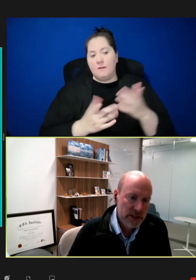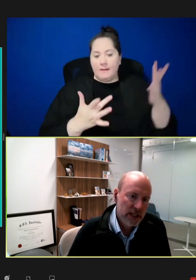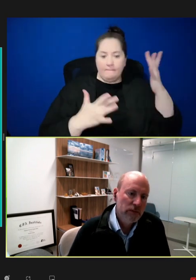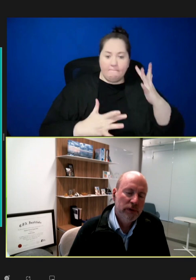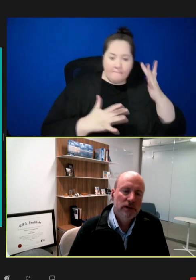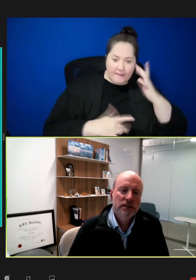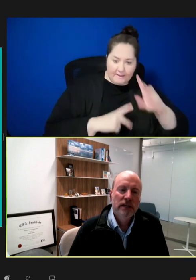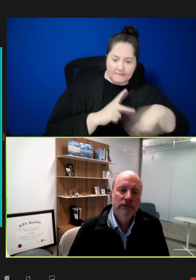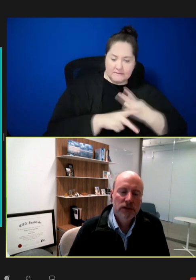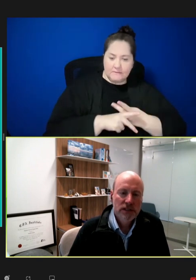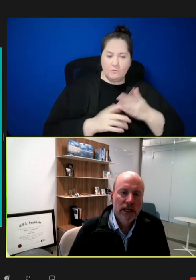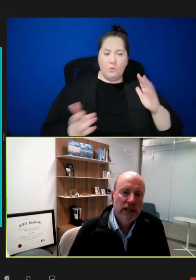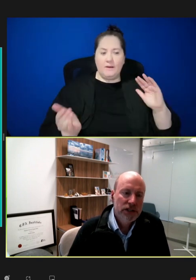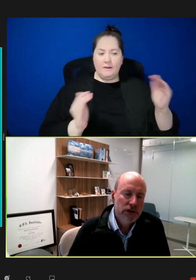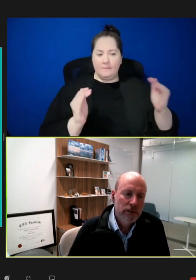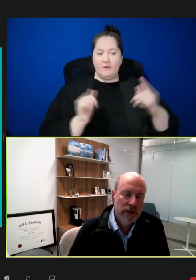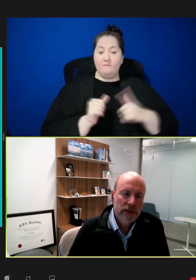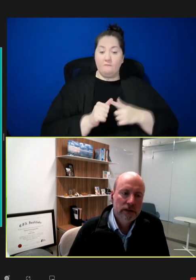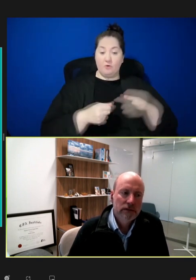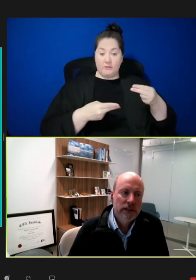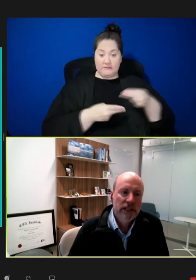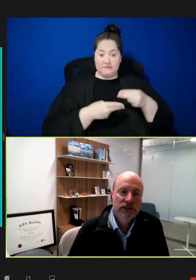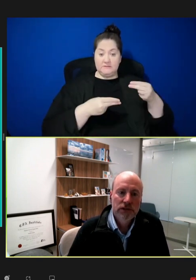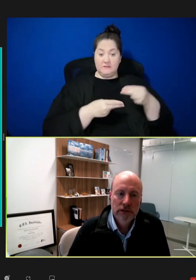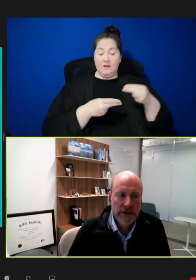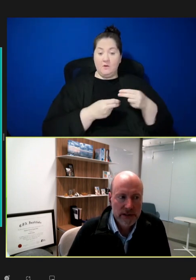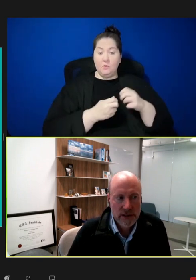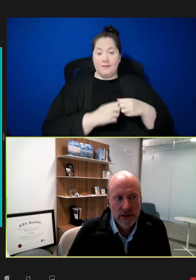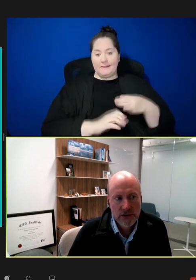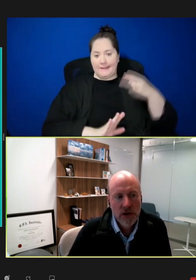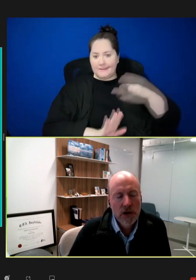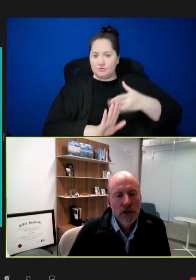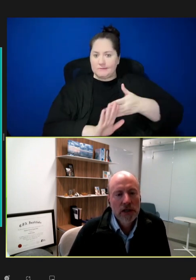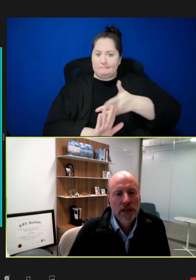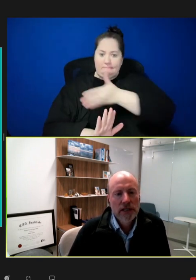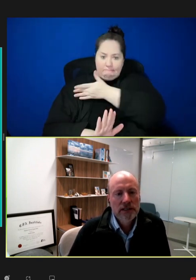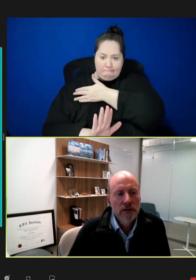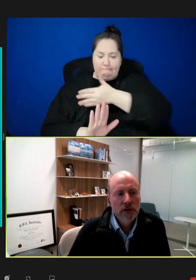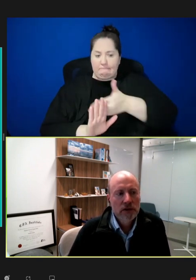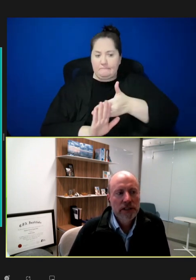this kind of compares to that first slide I showed about the history of vaccines. Similarly,